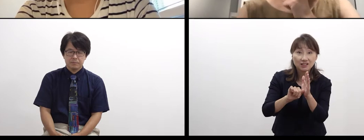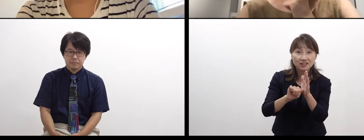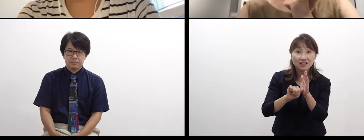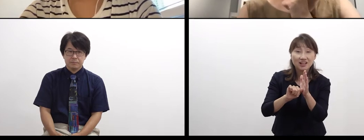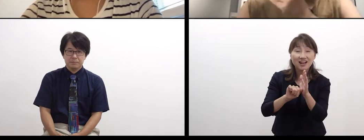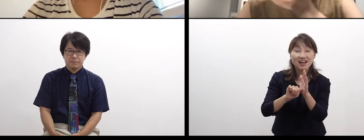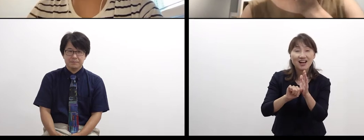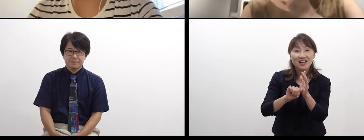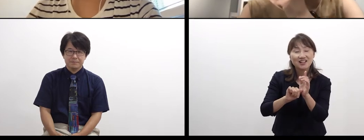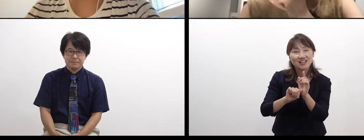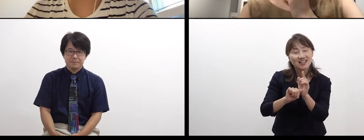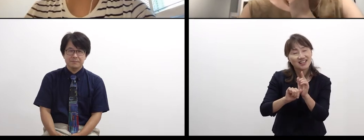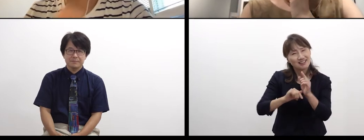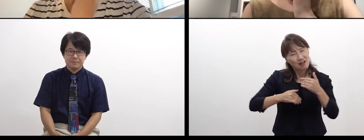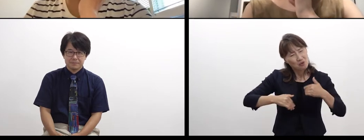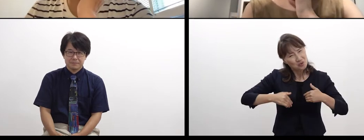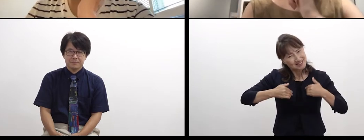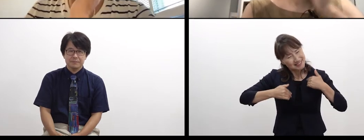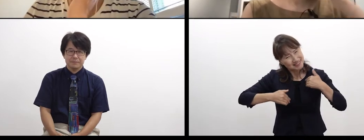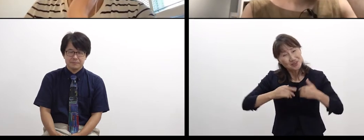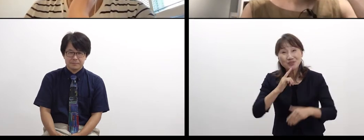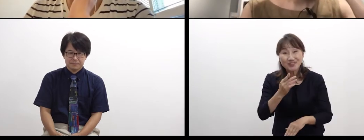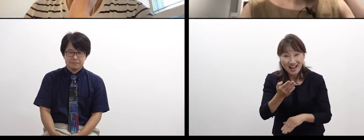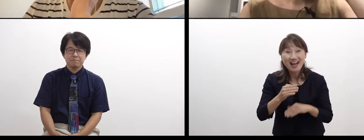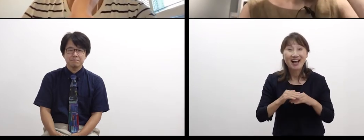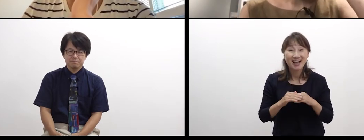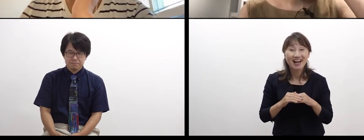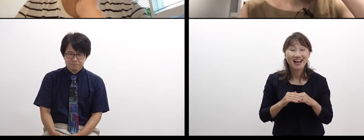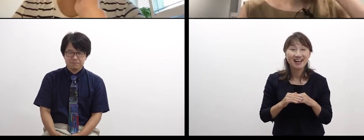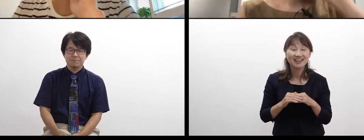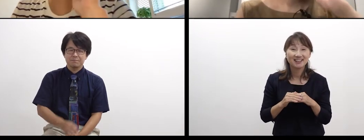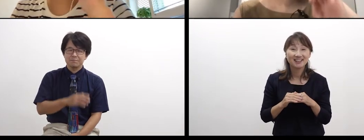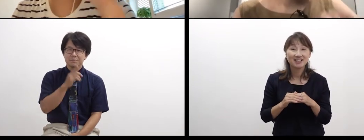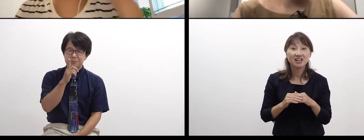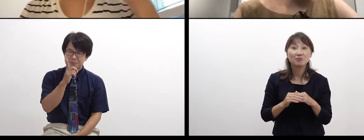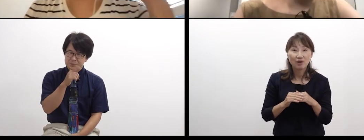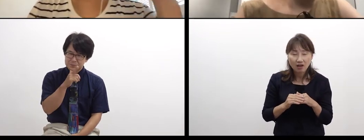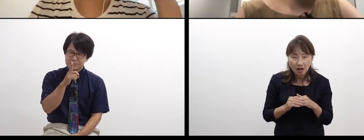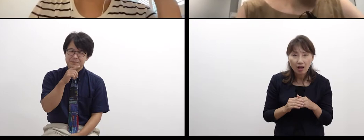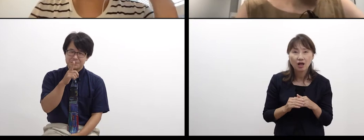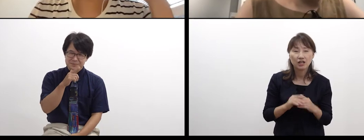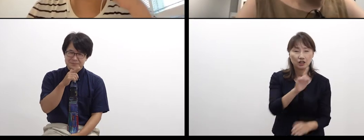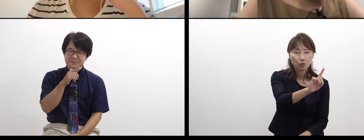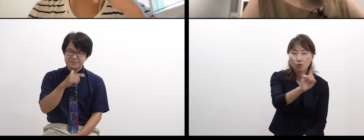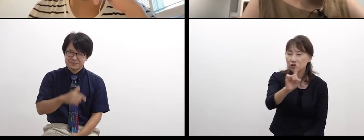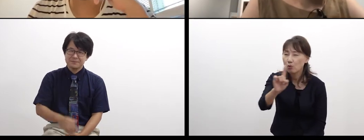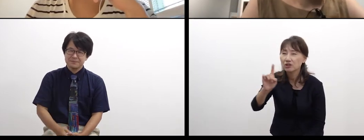there might be personalities or something